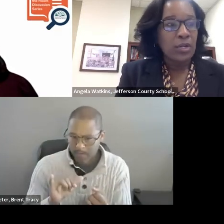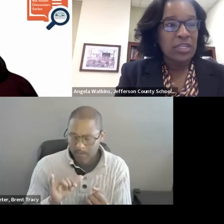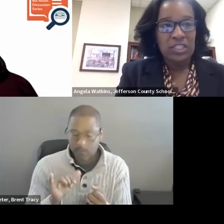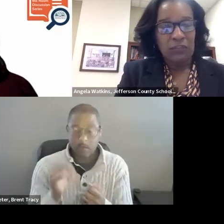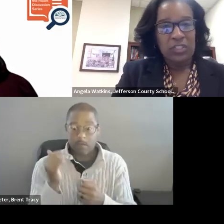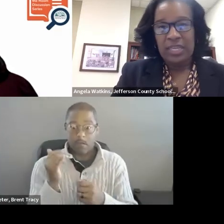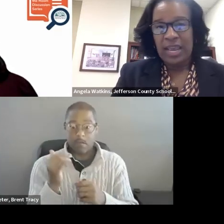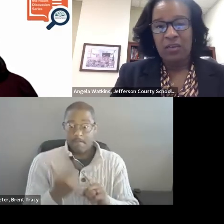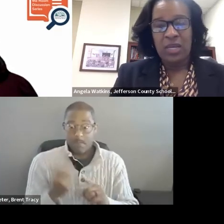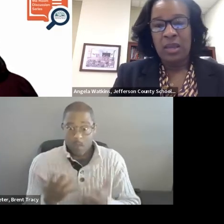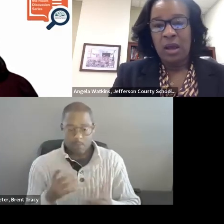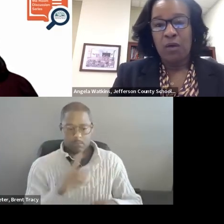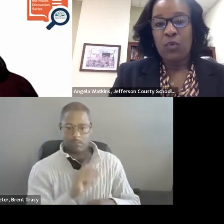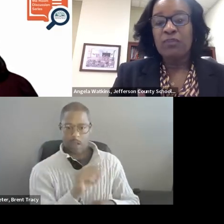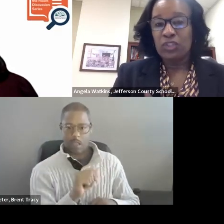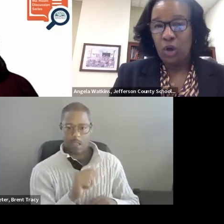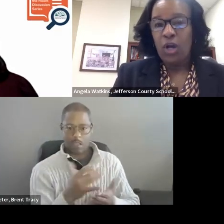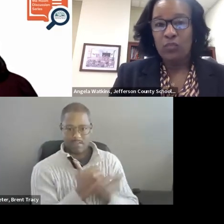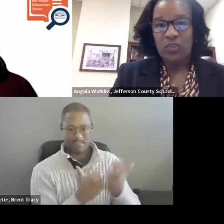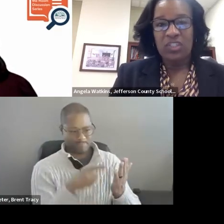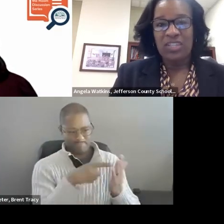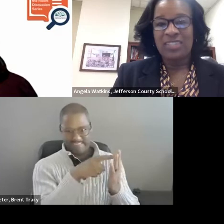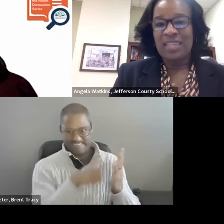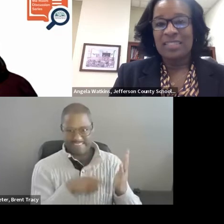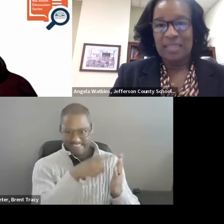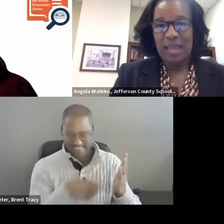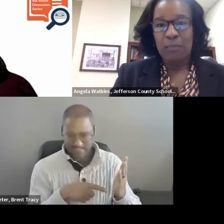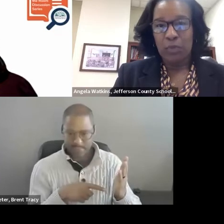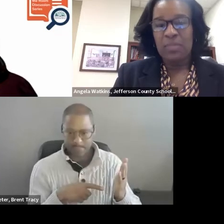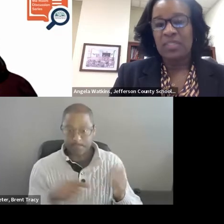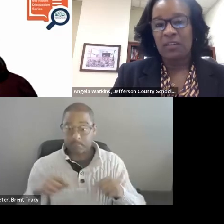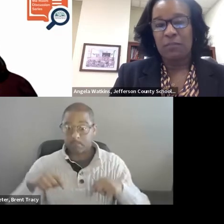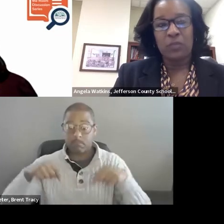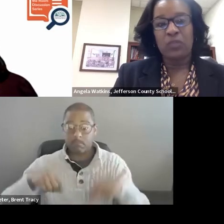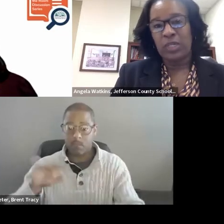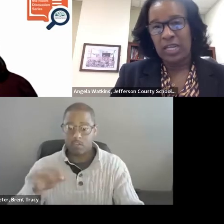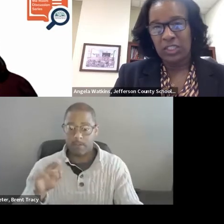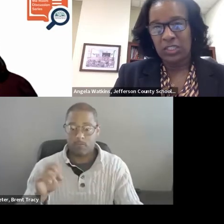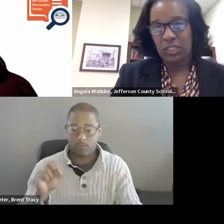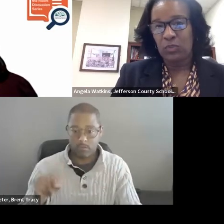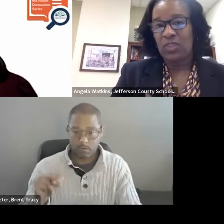Here in Jefferson County, we have started with just that same premise of building relationships